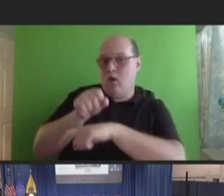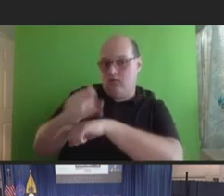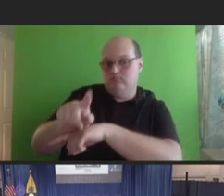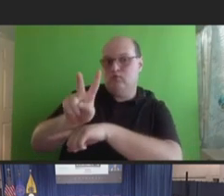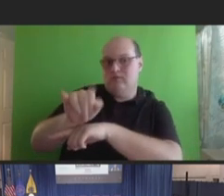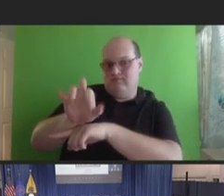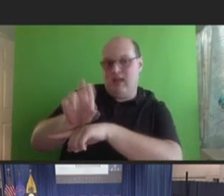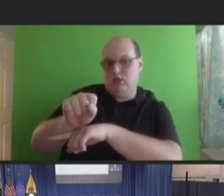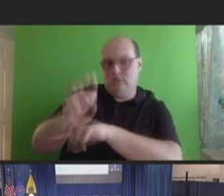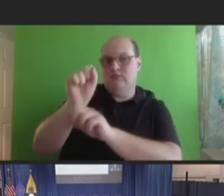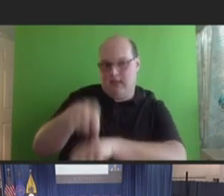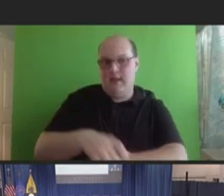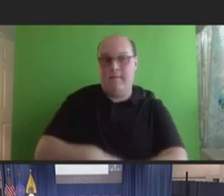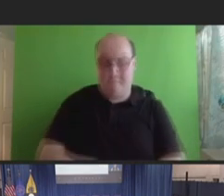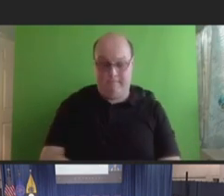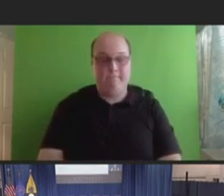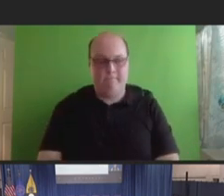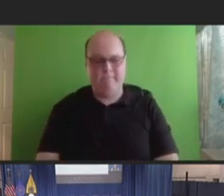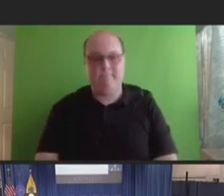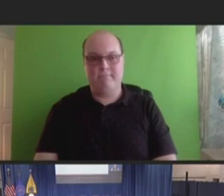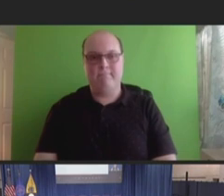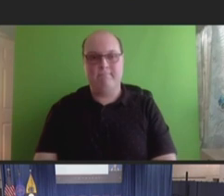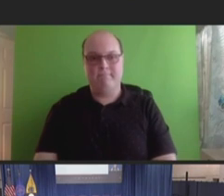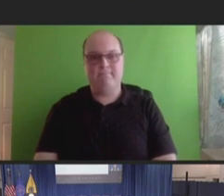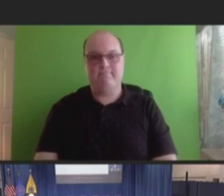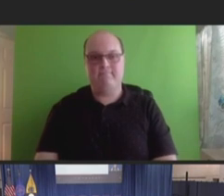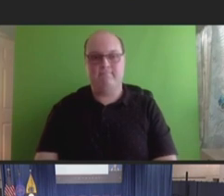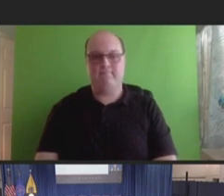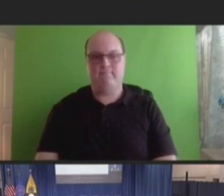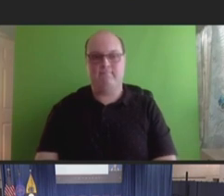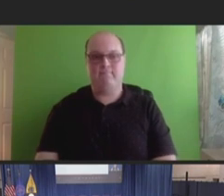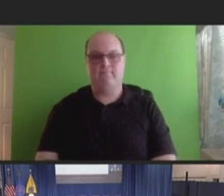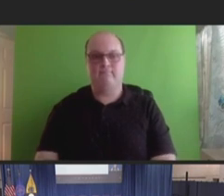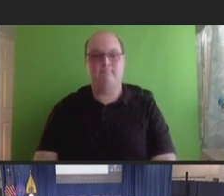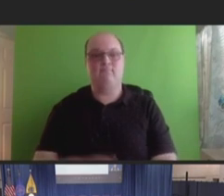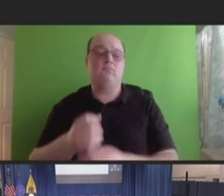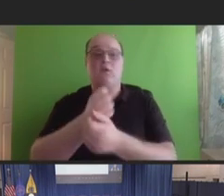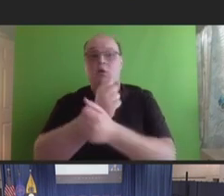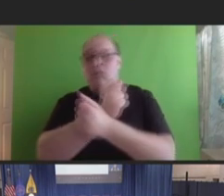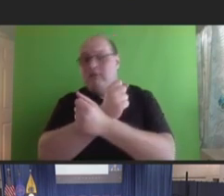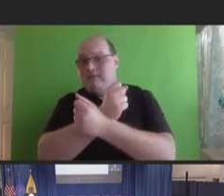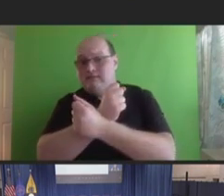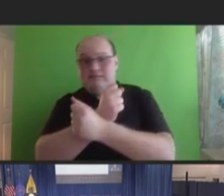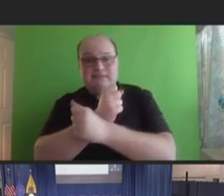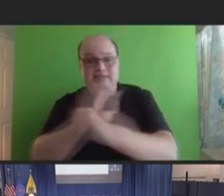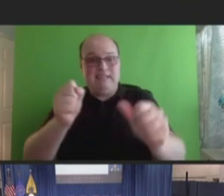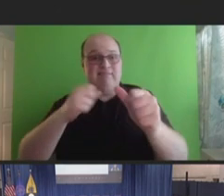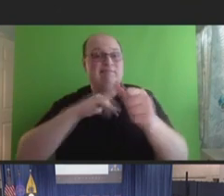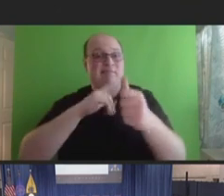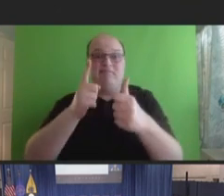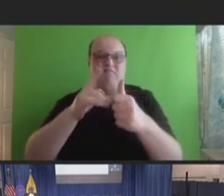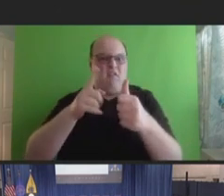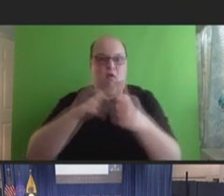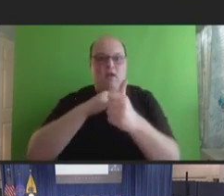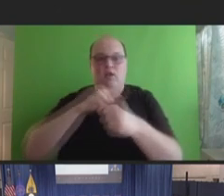So, to characterize the safety of the first booster doses among immunocompromised persons